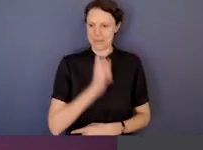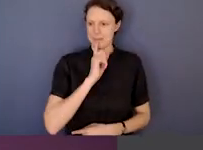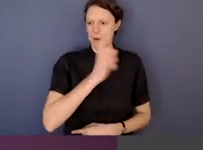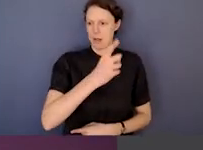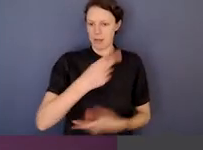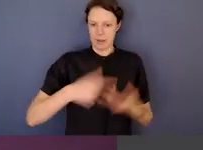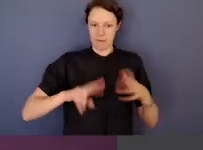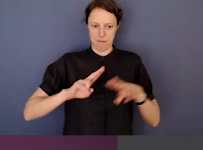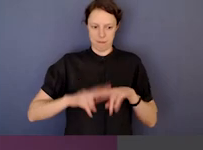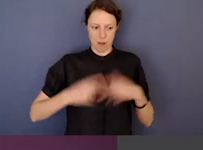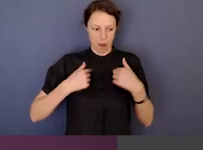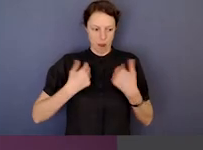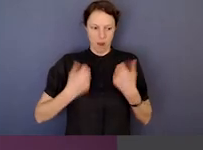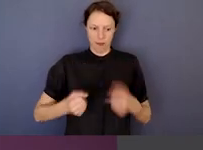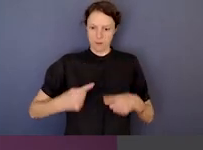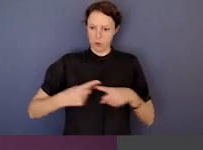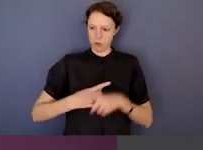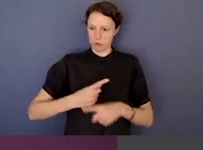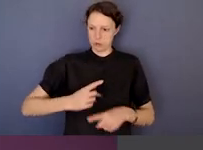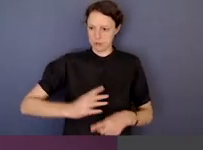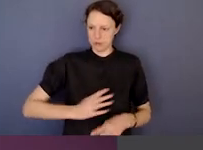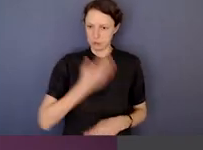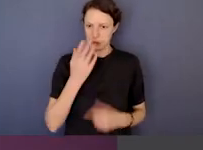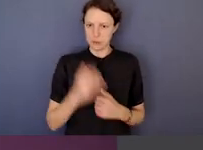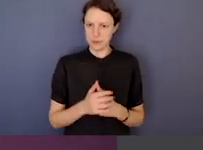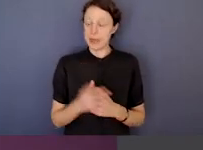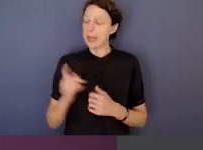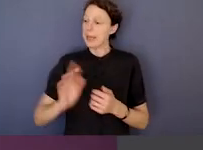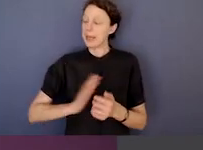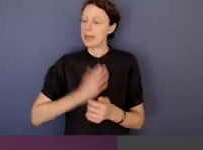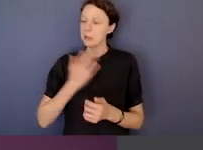An example in the case book was the chair of a cemetery